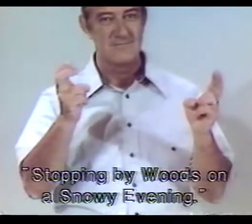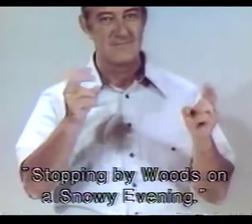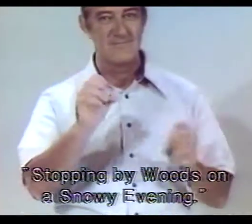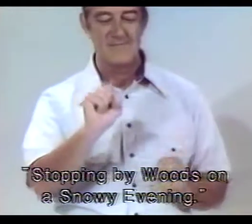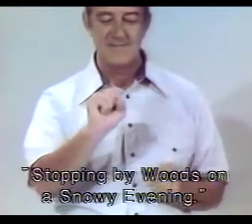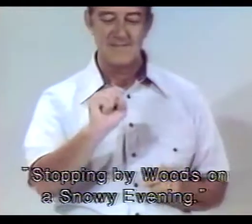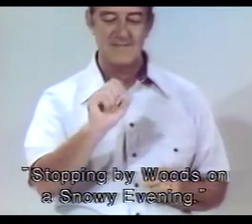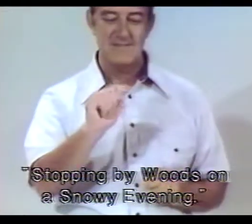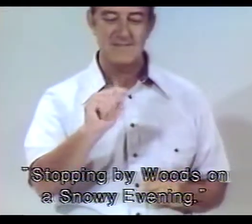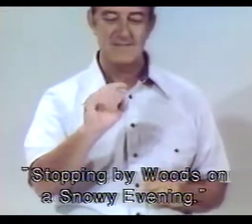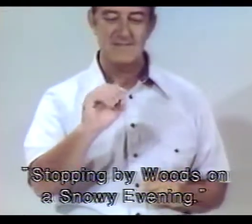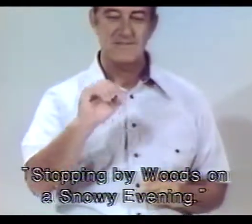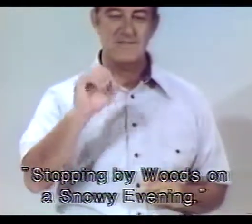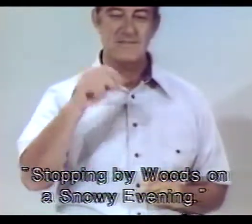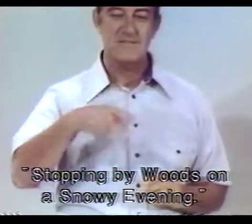ENTITLED...